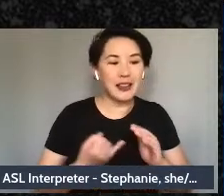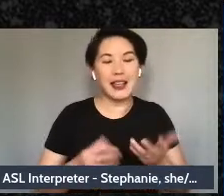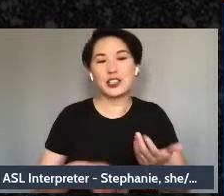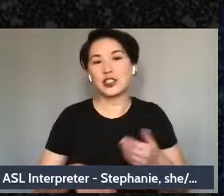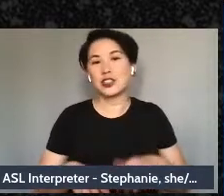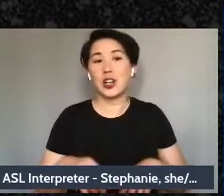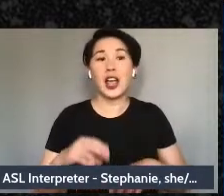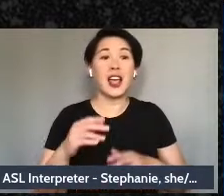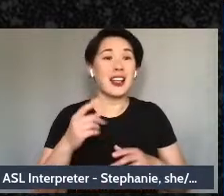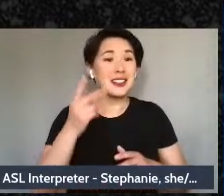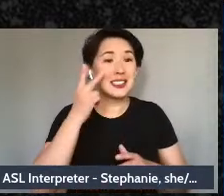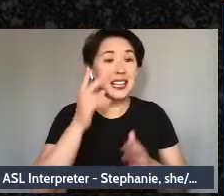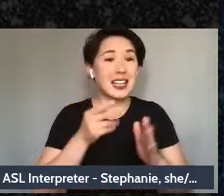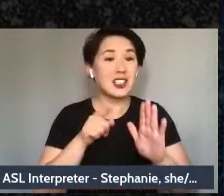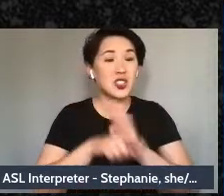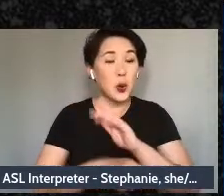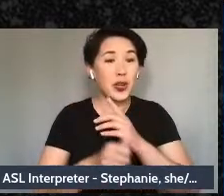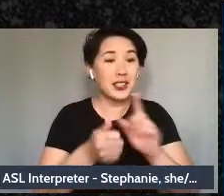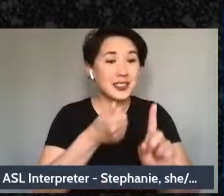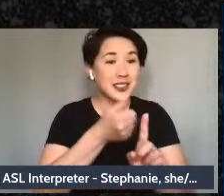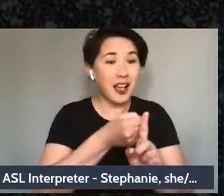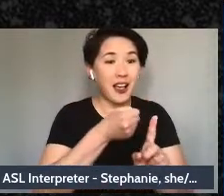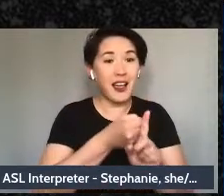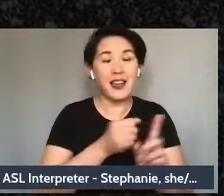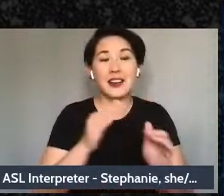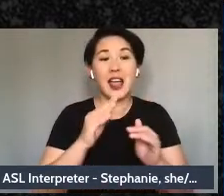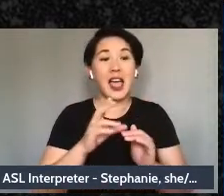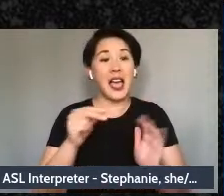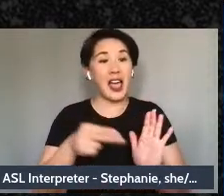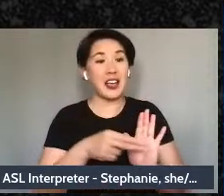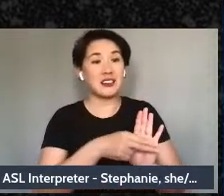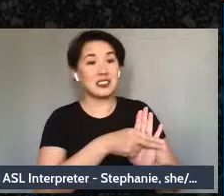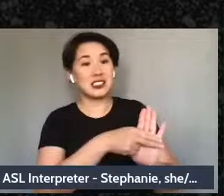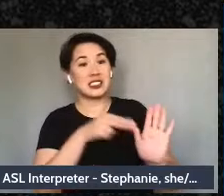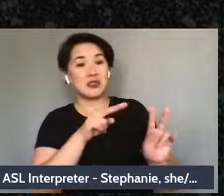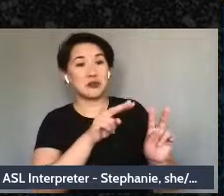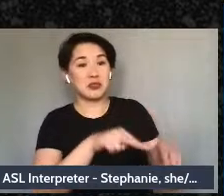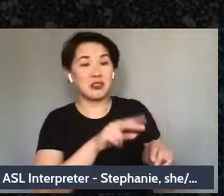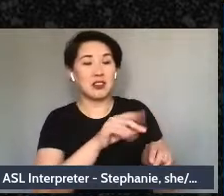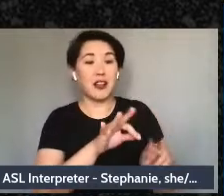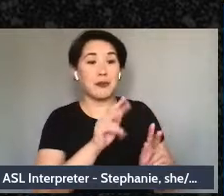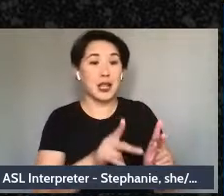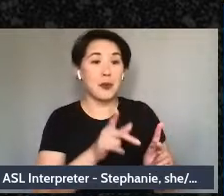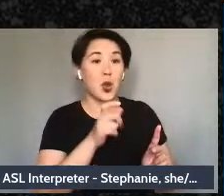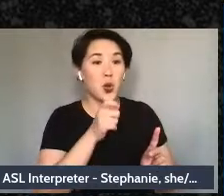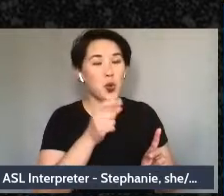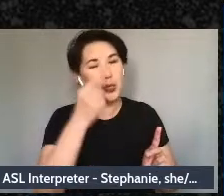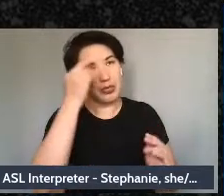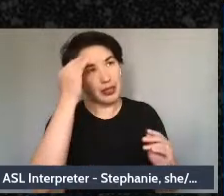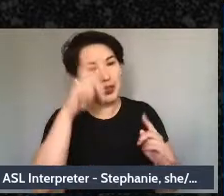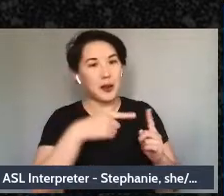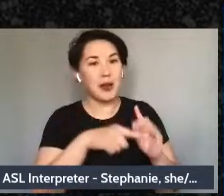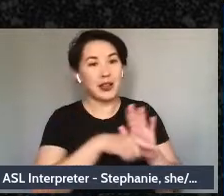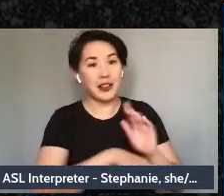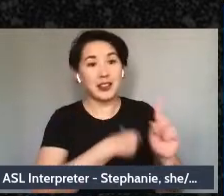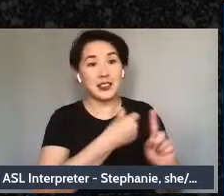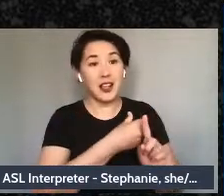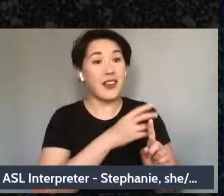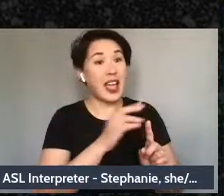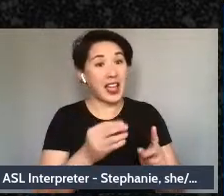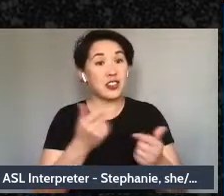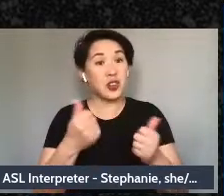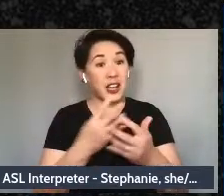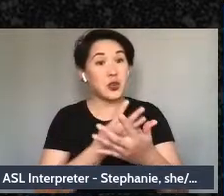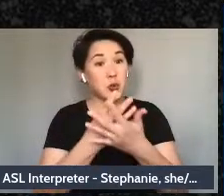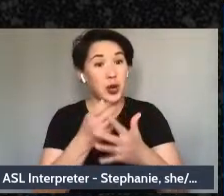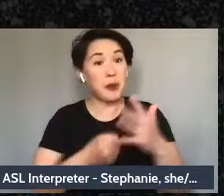I also see the stigmatization of suicidality and the criminalization of such. Oh and for those who